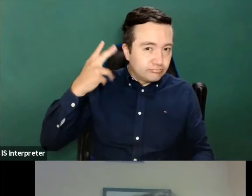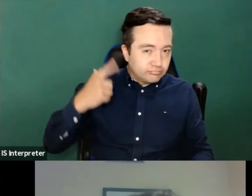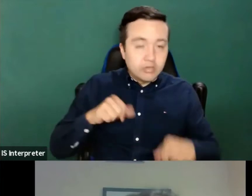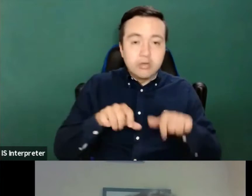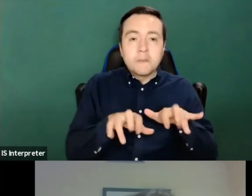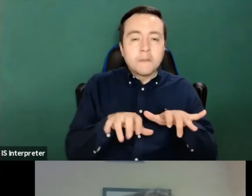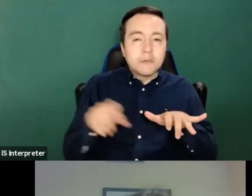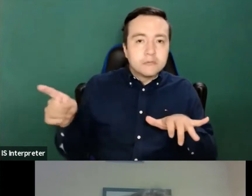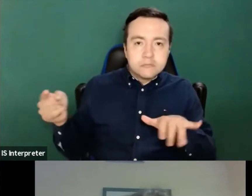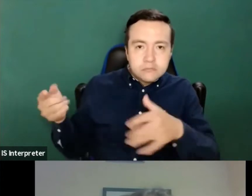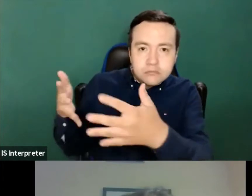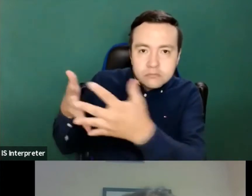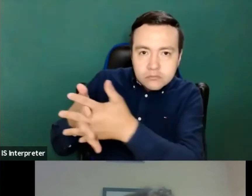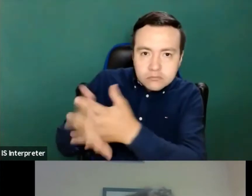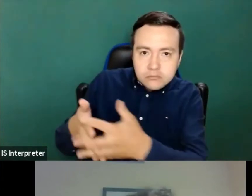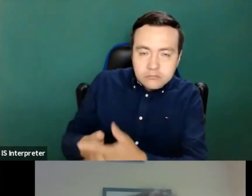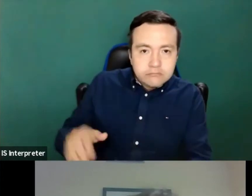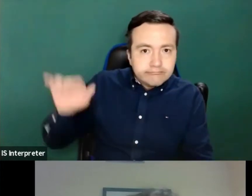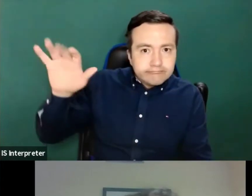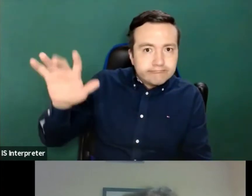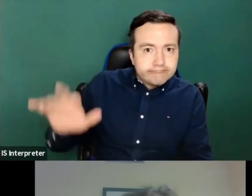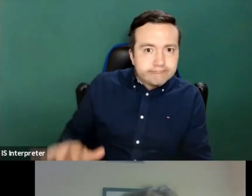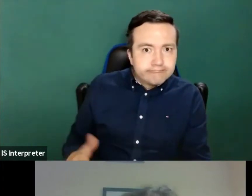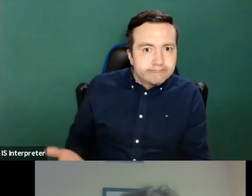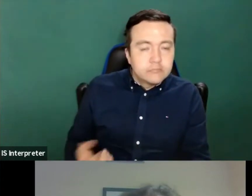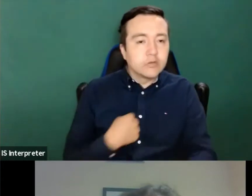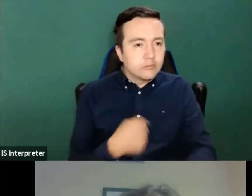So thank you very much for your help, I cannot do it.